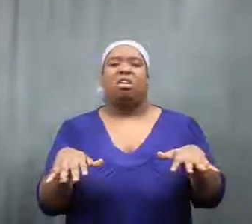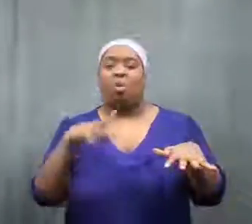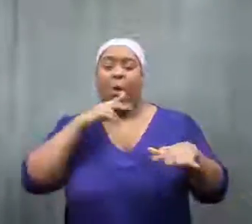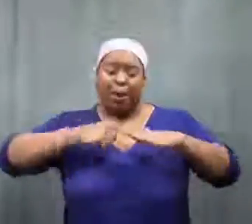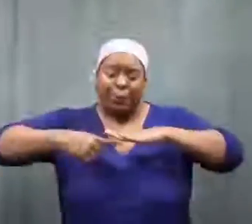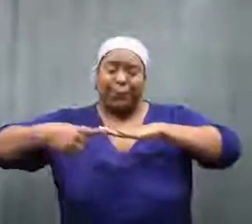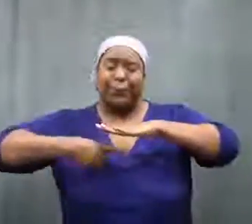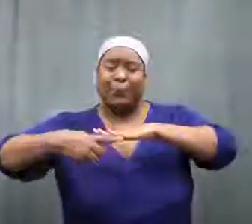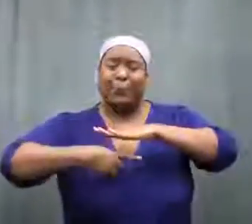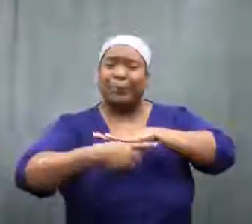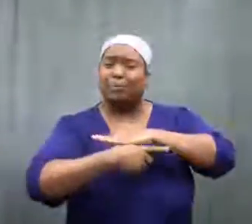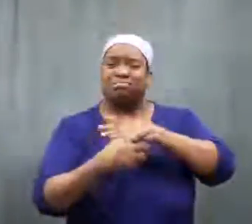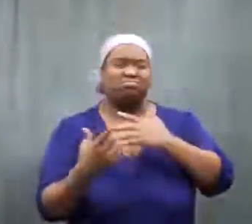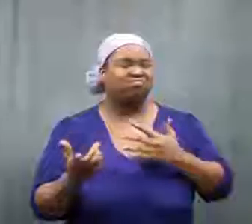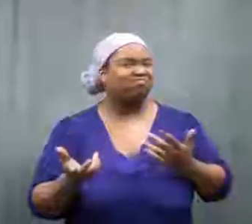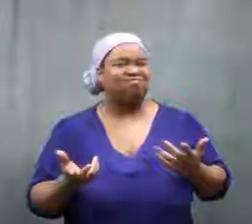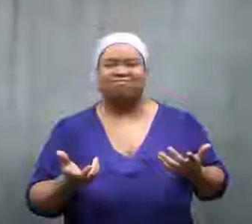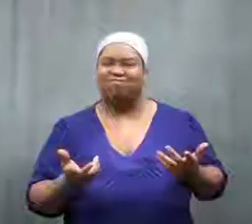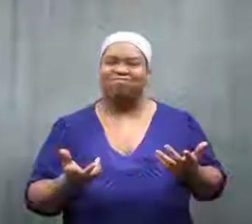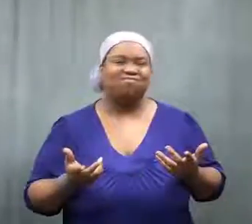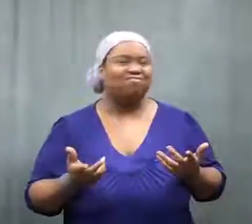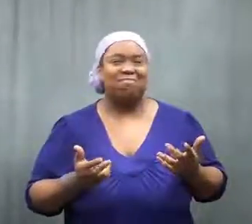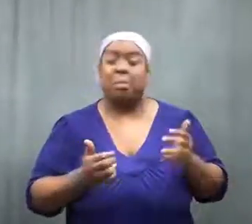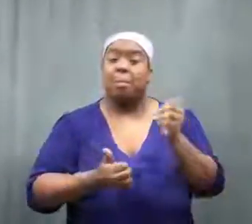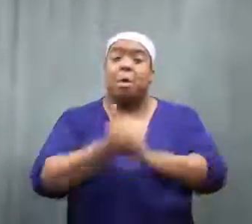It doesn't want to go in the water.